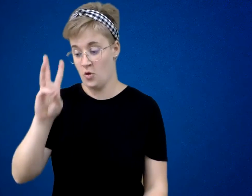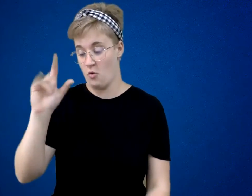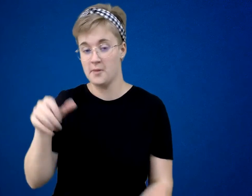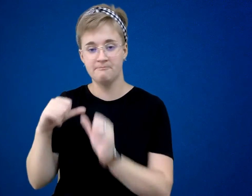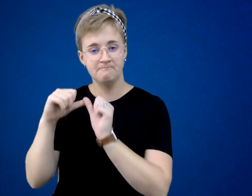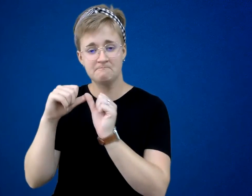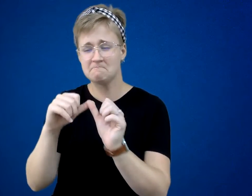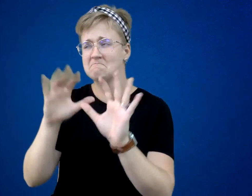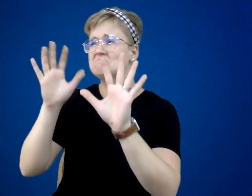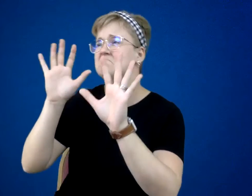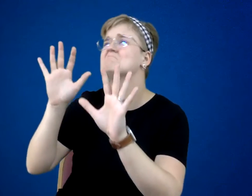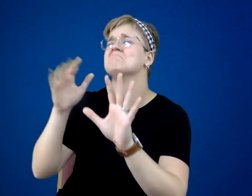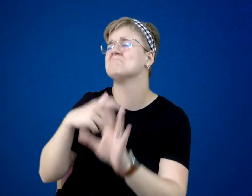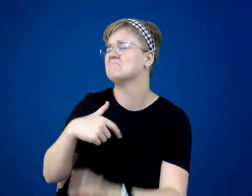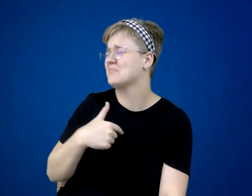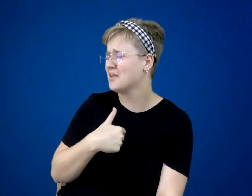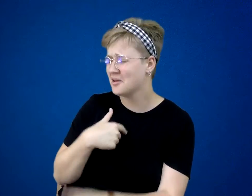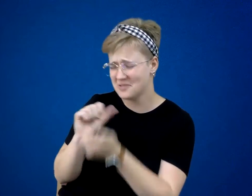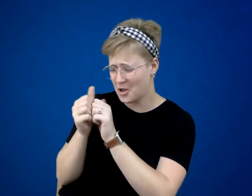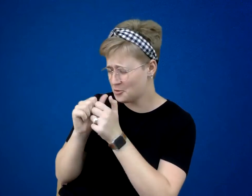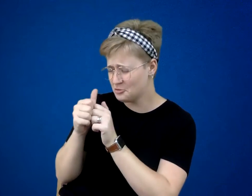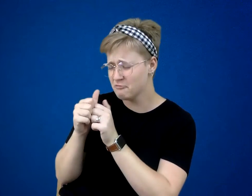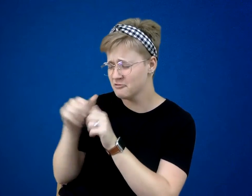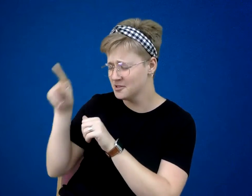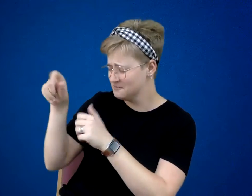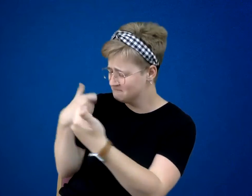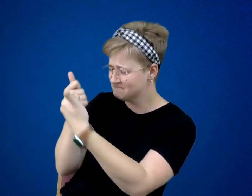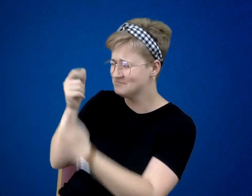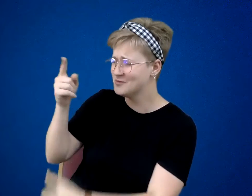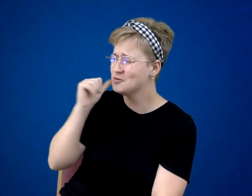I know how you wanna win, but…I wanna win too. I gotta win.